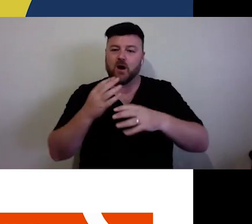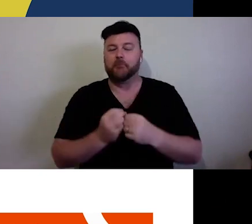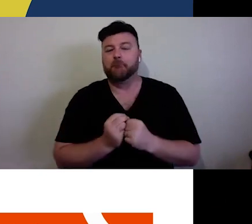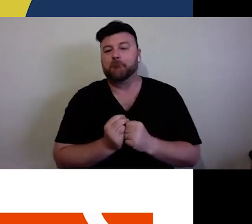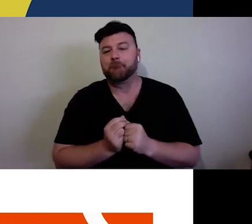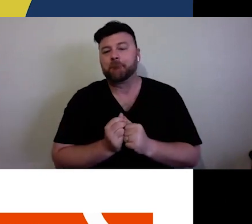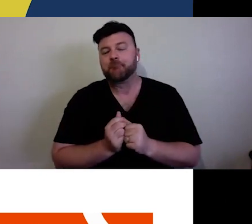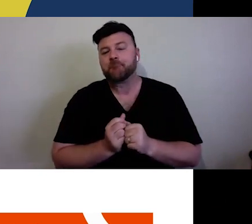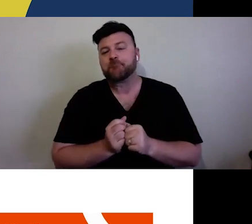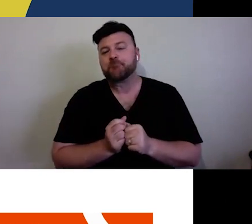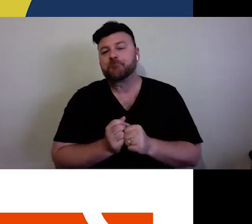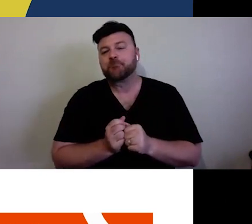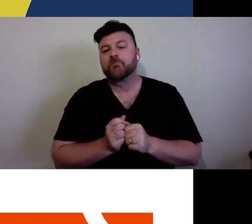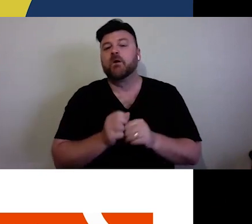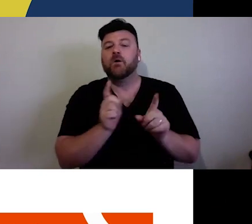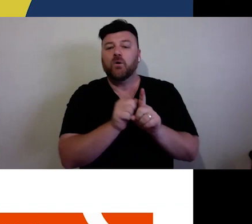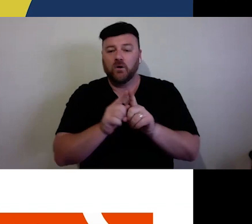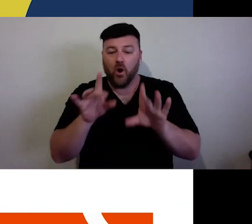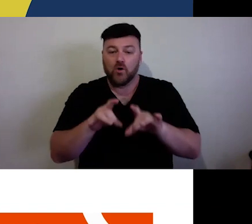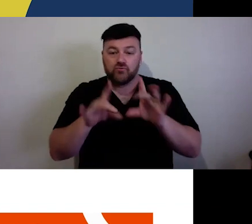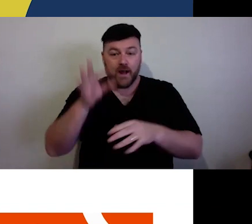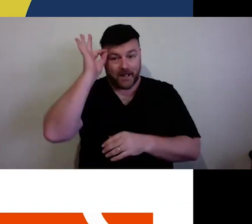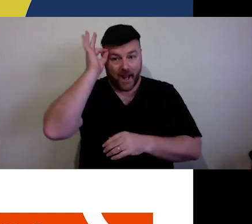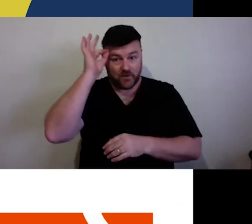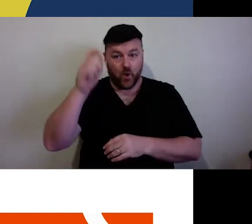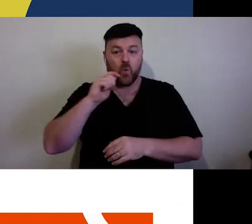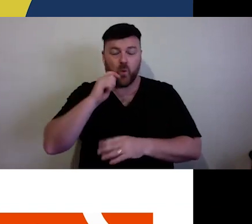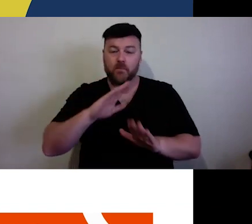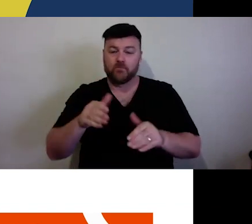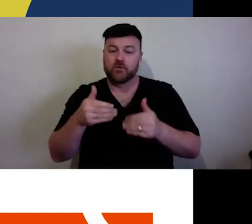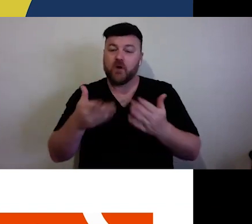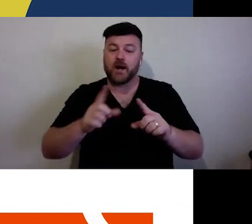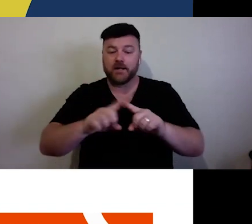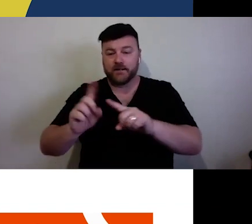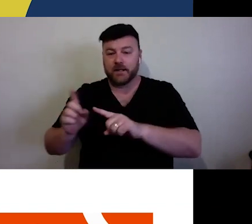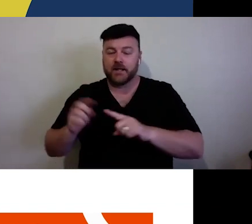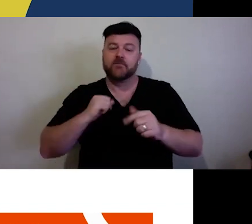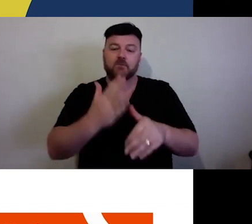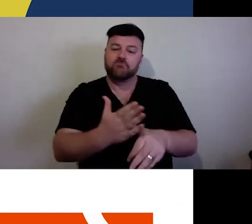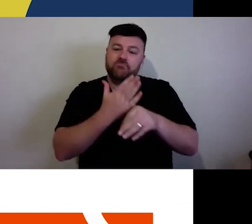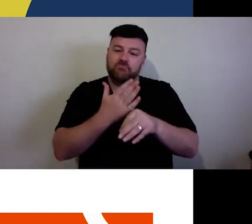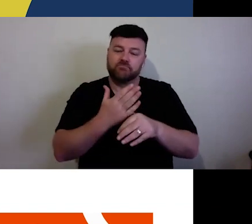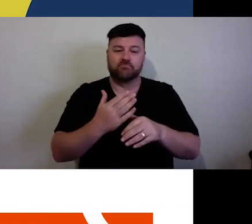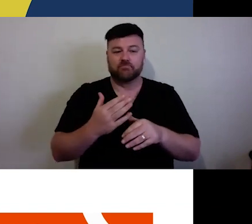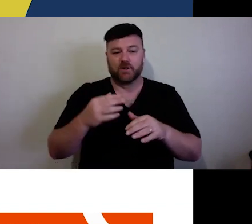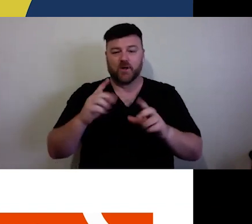Then Australia the Australia Council is hosting a series of First Nations Roundtable to provide a critical and much-needed First